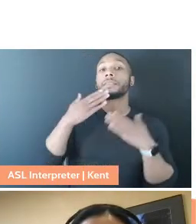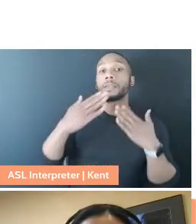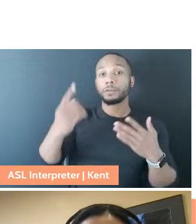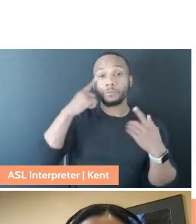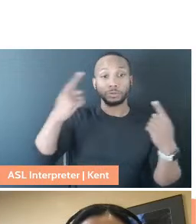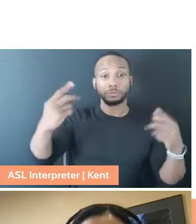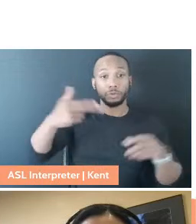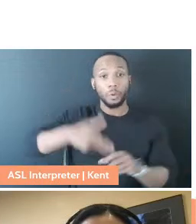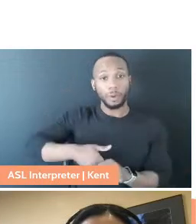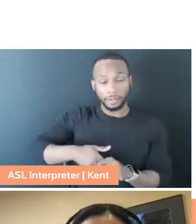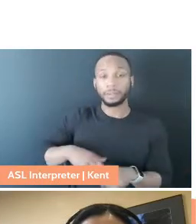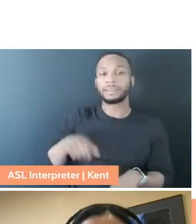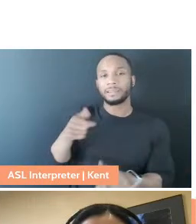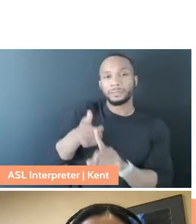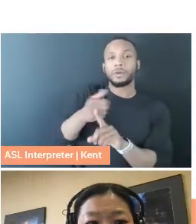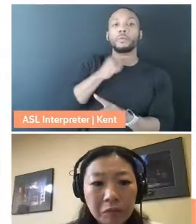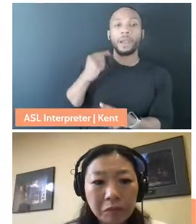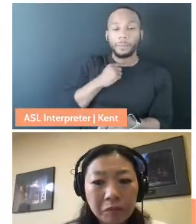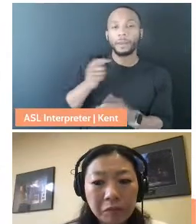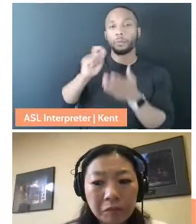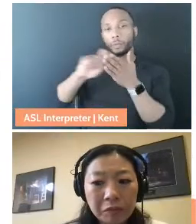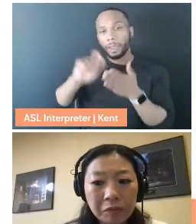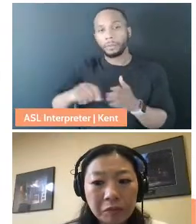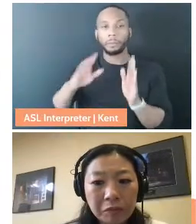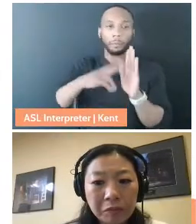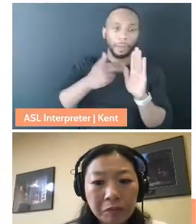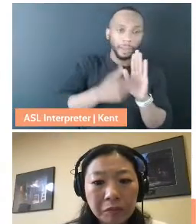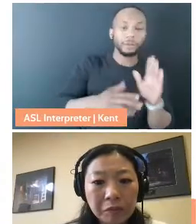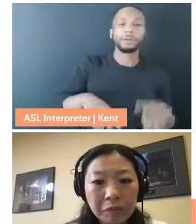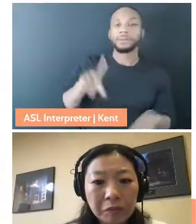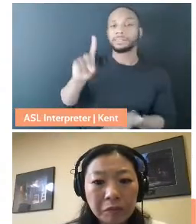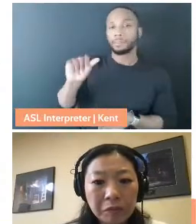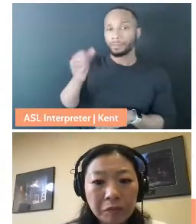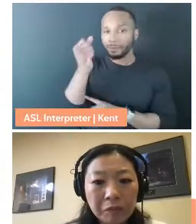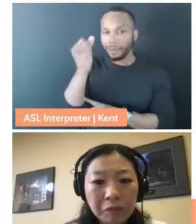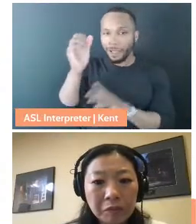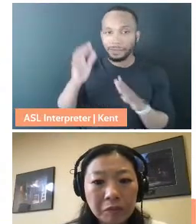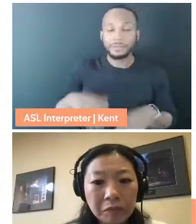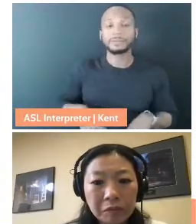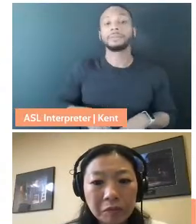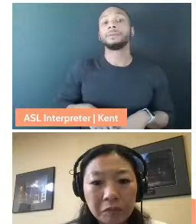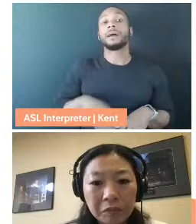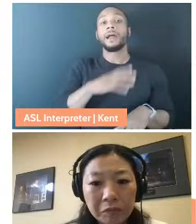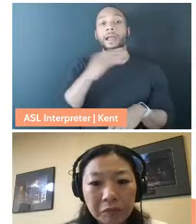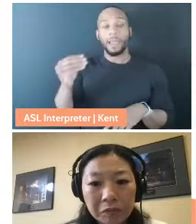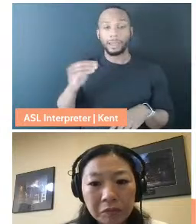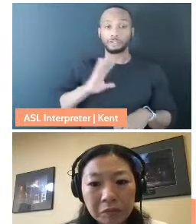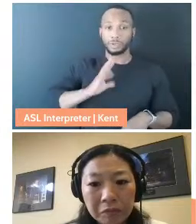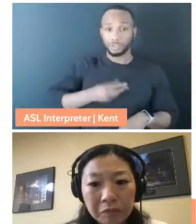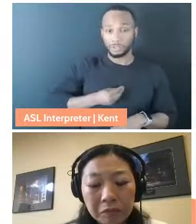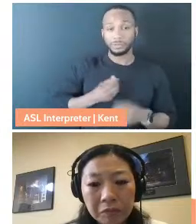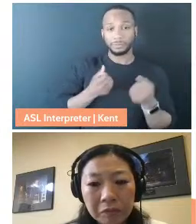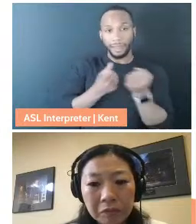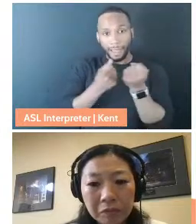Is a rabbi, a writer, a painter, a disability activist, and transgender activist and a loving